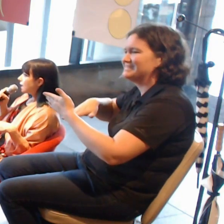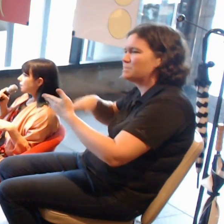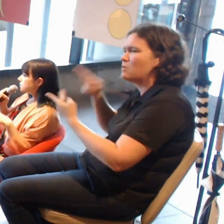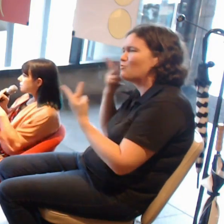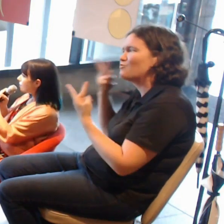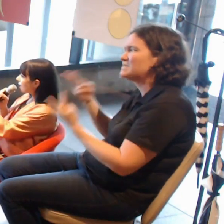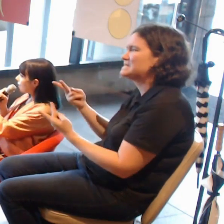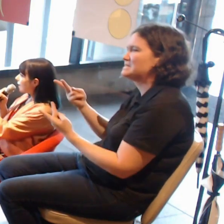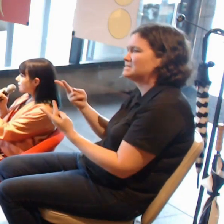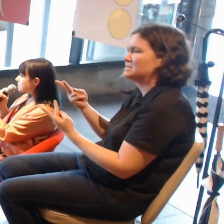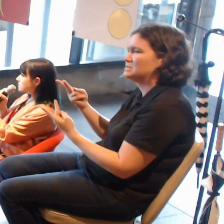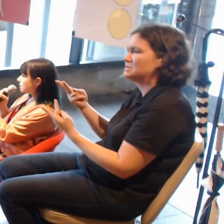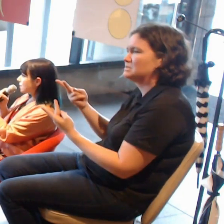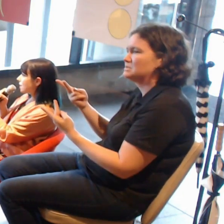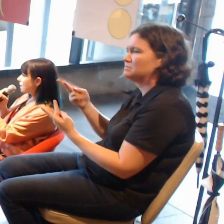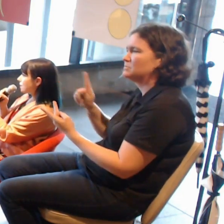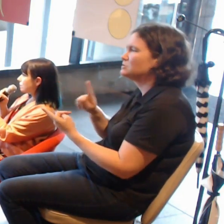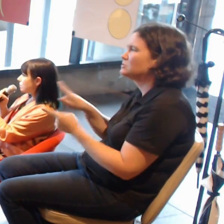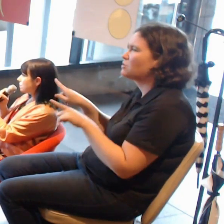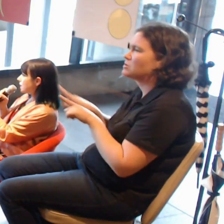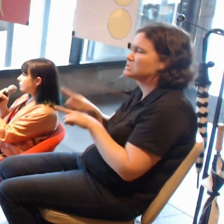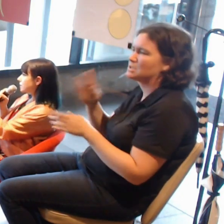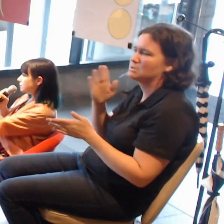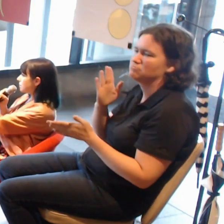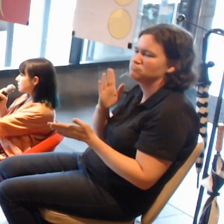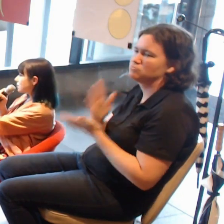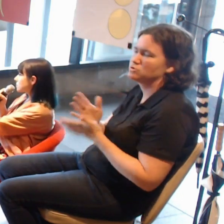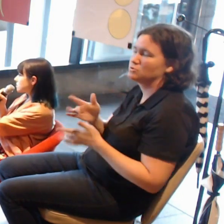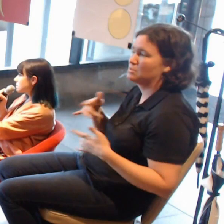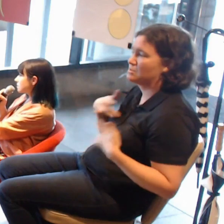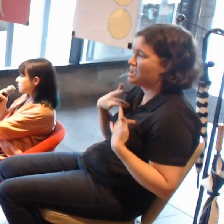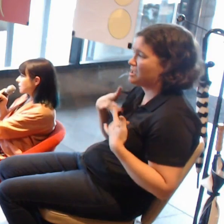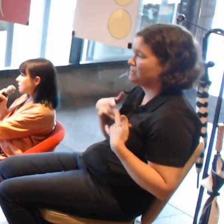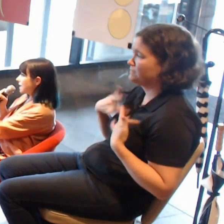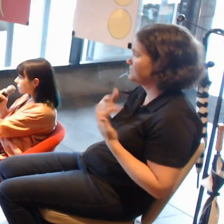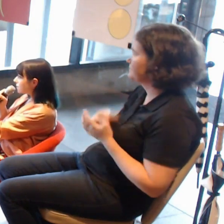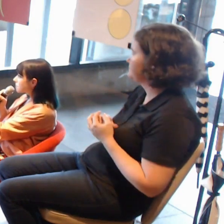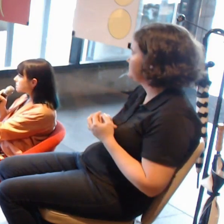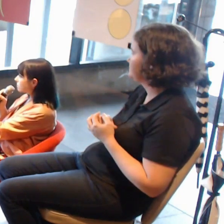So there are artists that are mindful, and maybe that goes to the ethics of things as well.